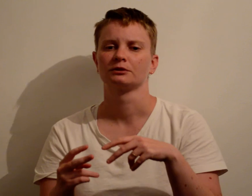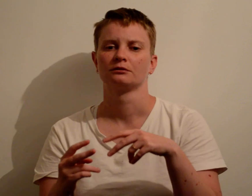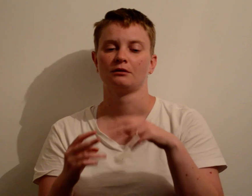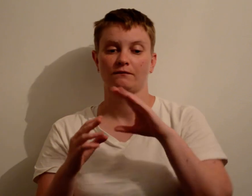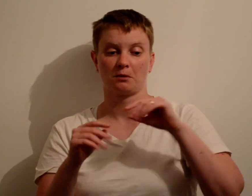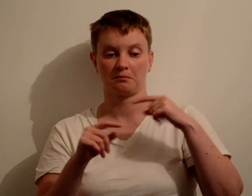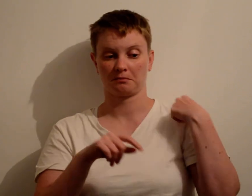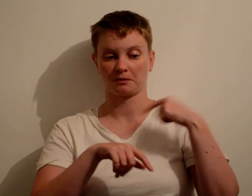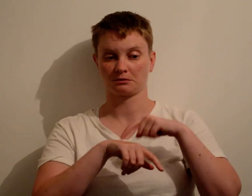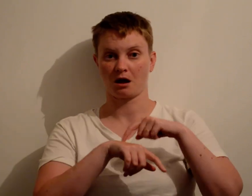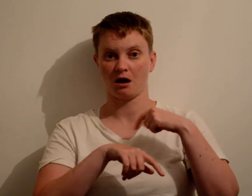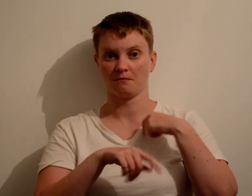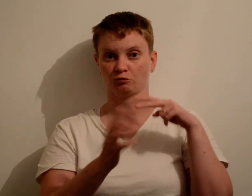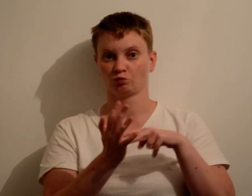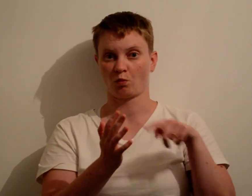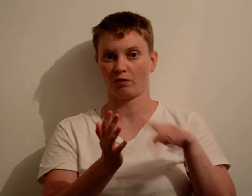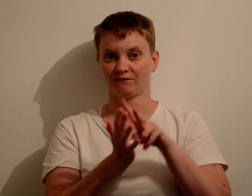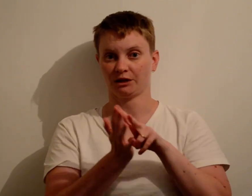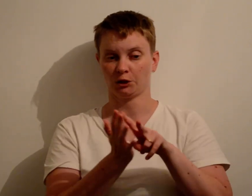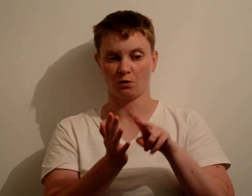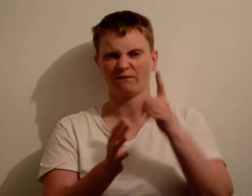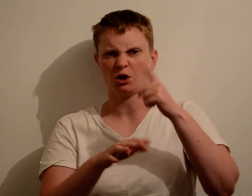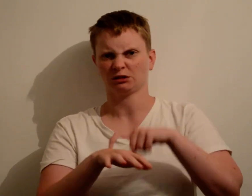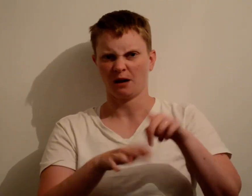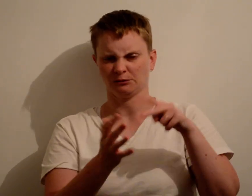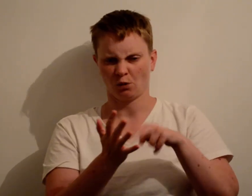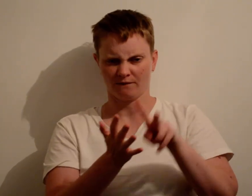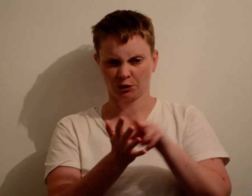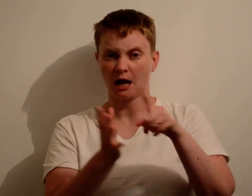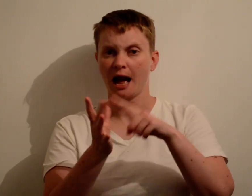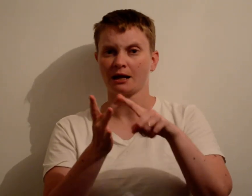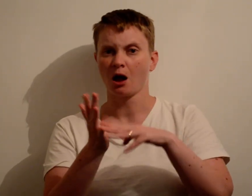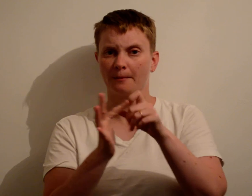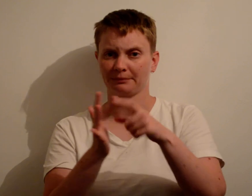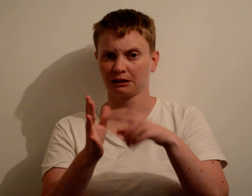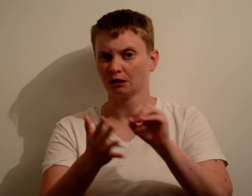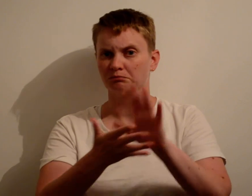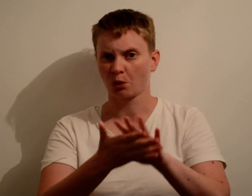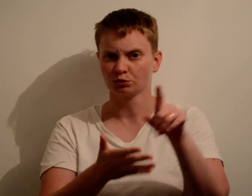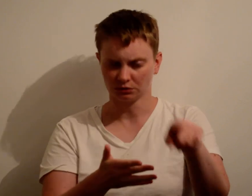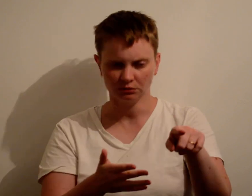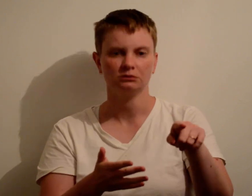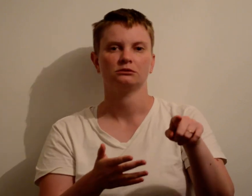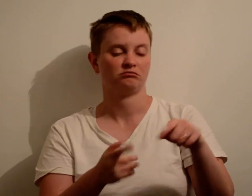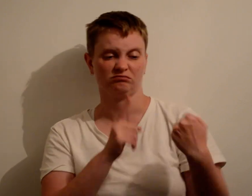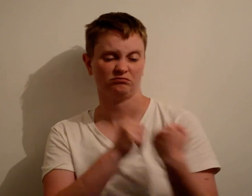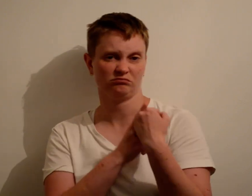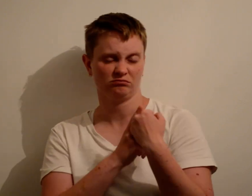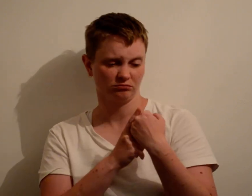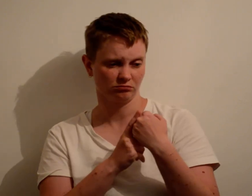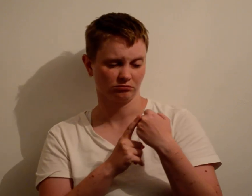since I first saw Ai Media’s post of American Deaf transgender’s video blog that has greatly impacted me